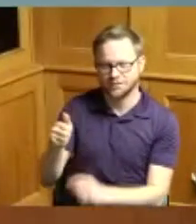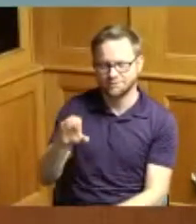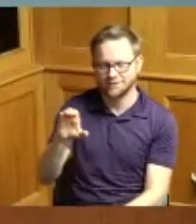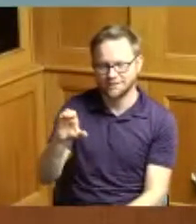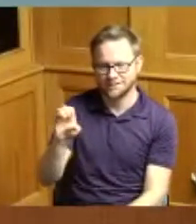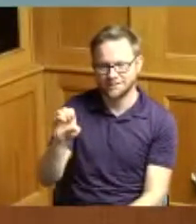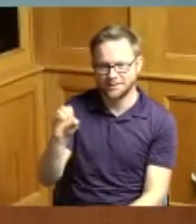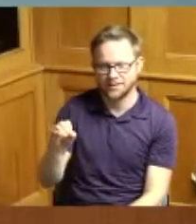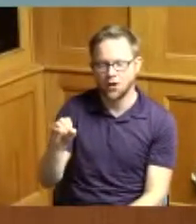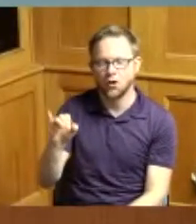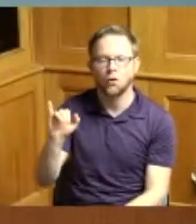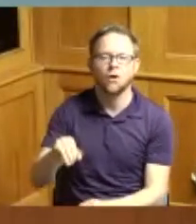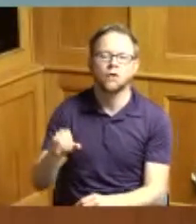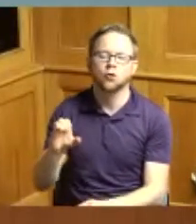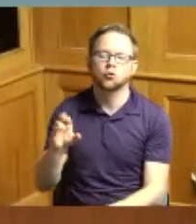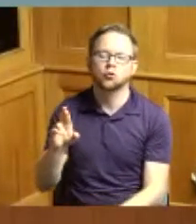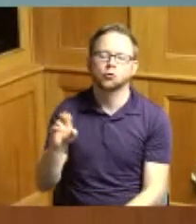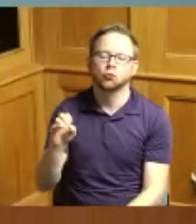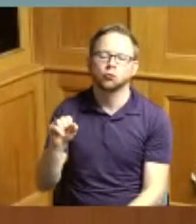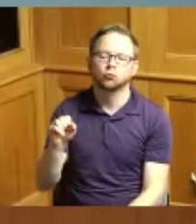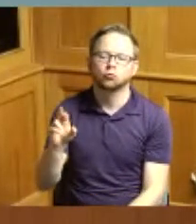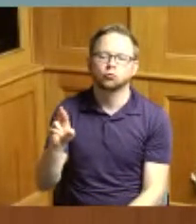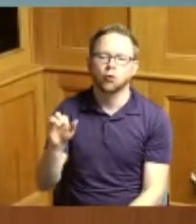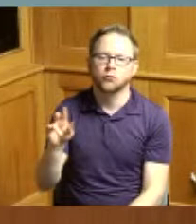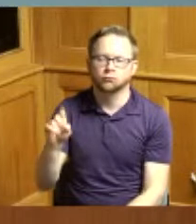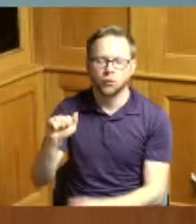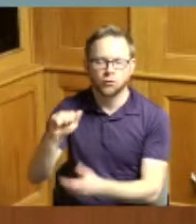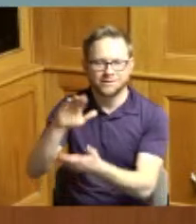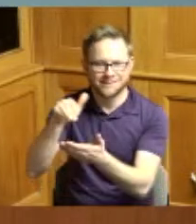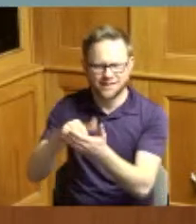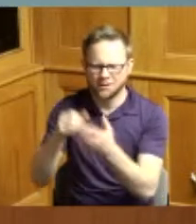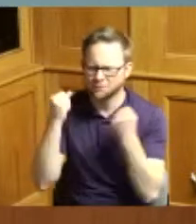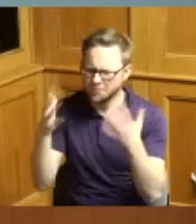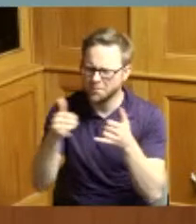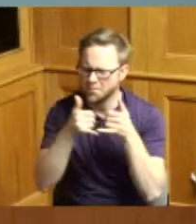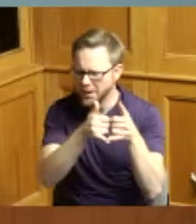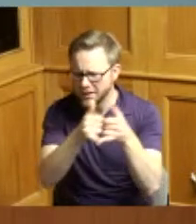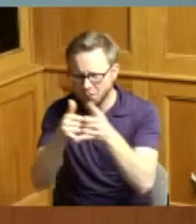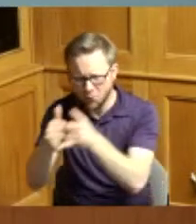Crossroads Center an award-winning nationally recognized behavioral and mental health substance